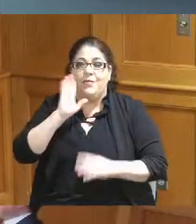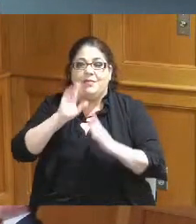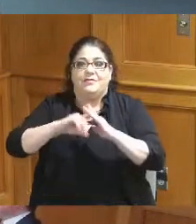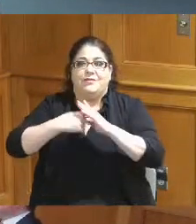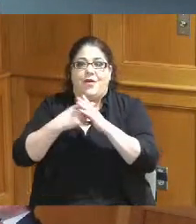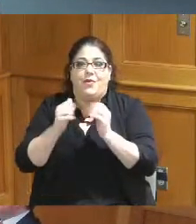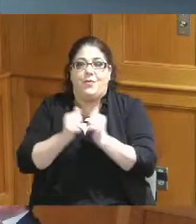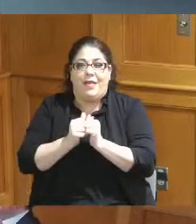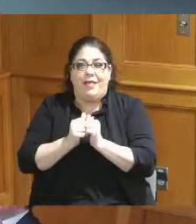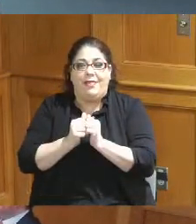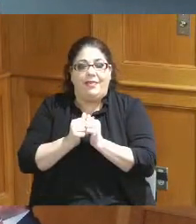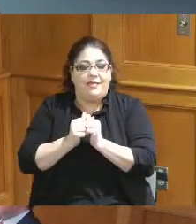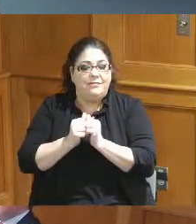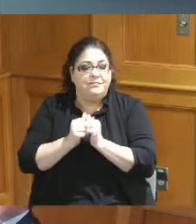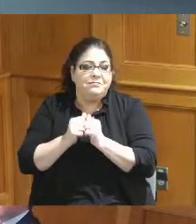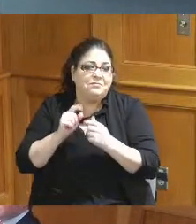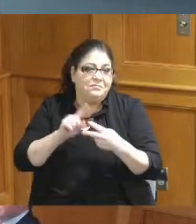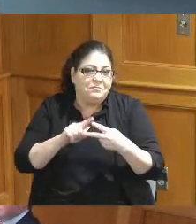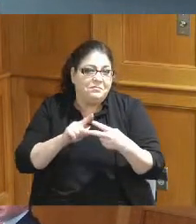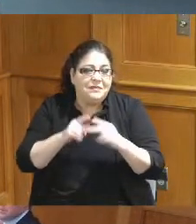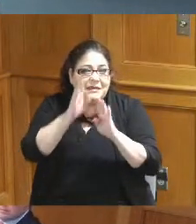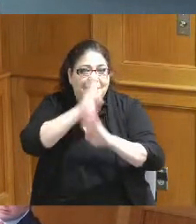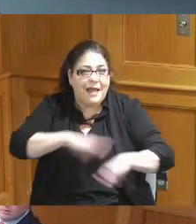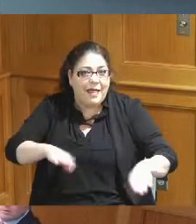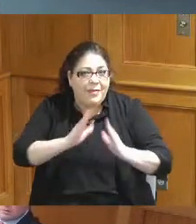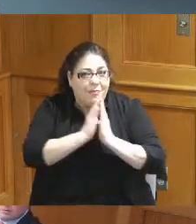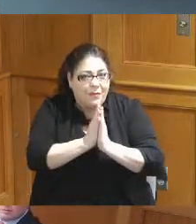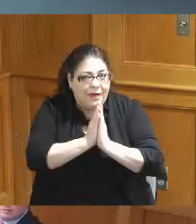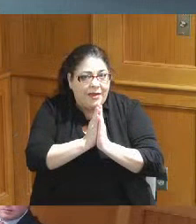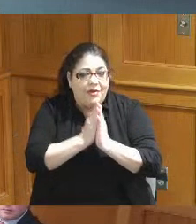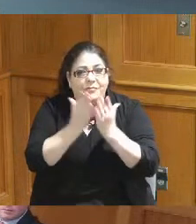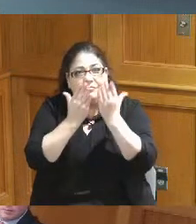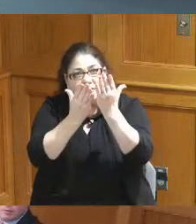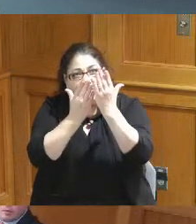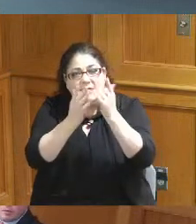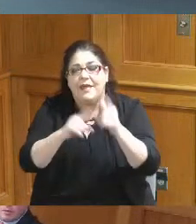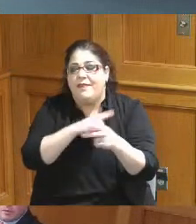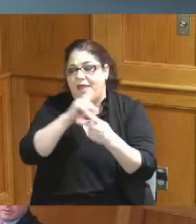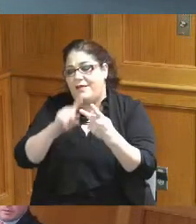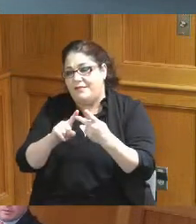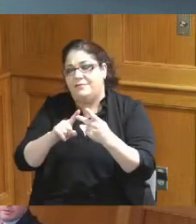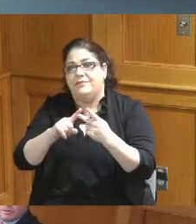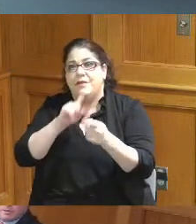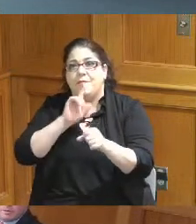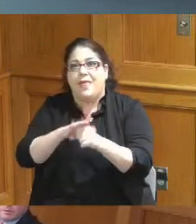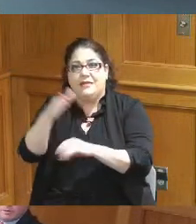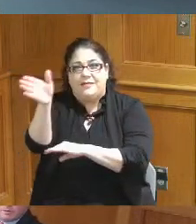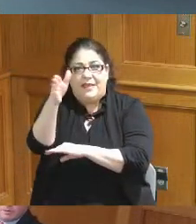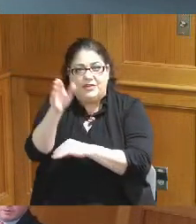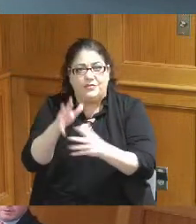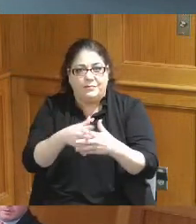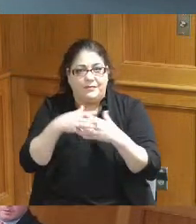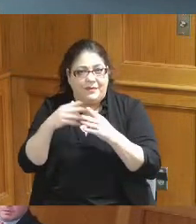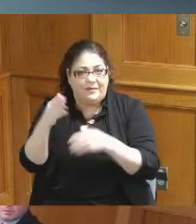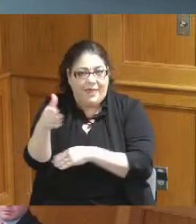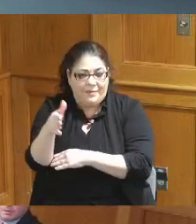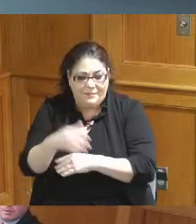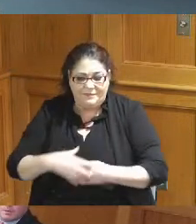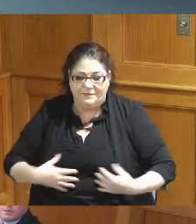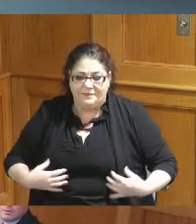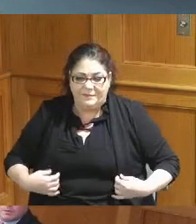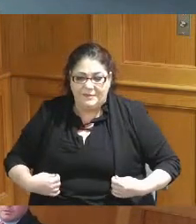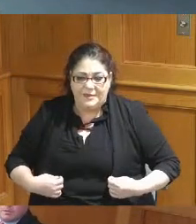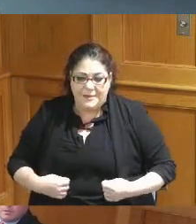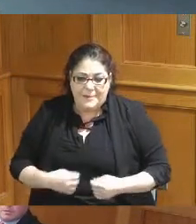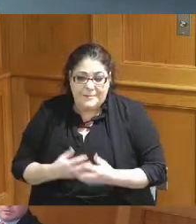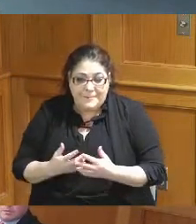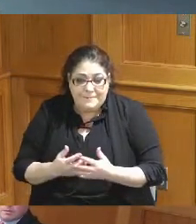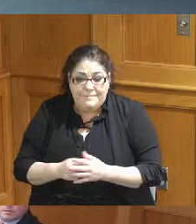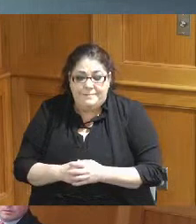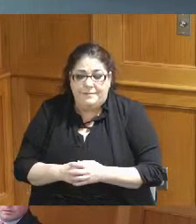with a silent prayer and follow up with our Pledge of Allegiance and it's really hard for me to put